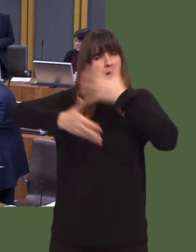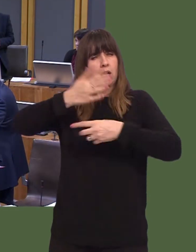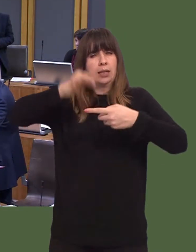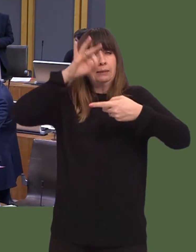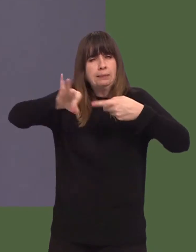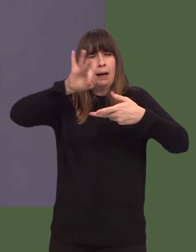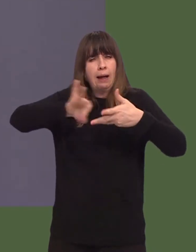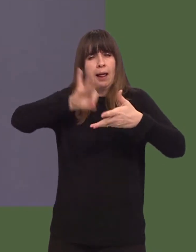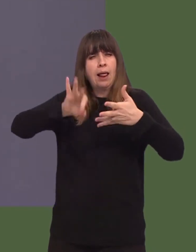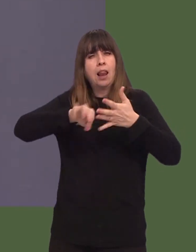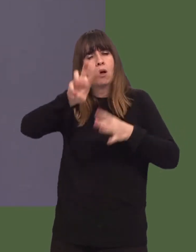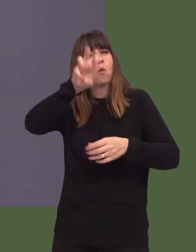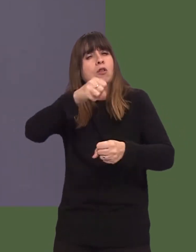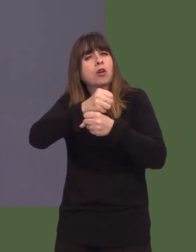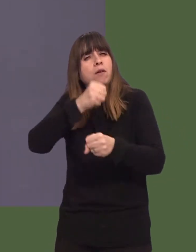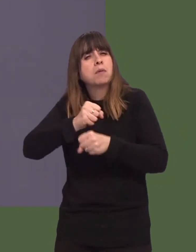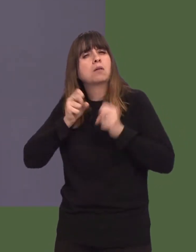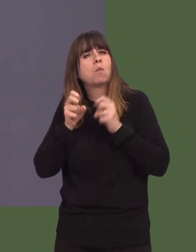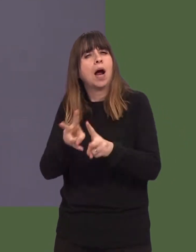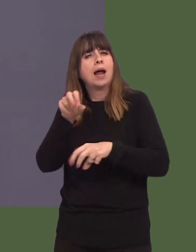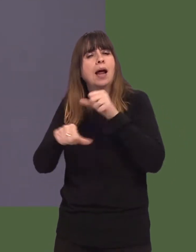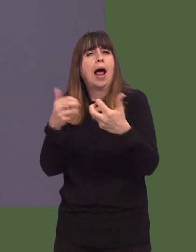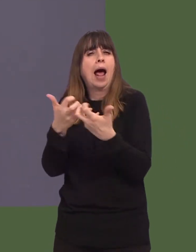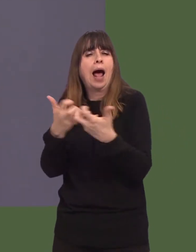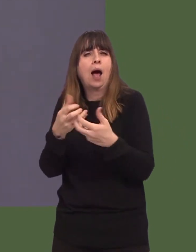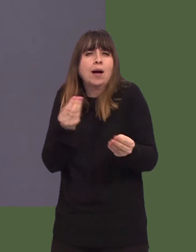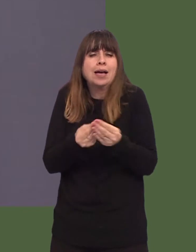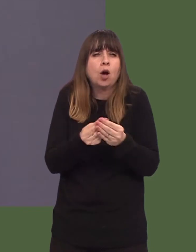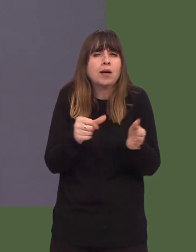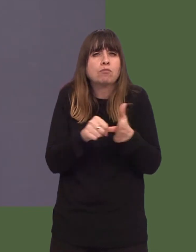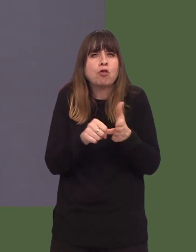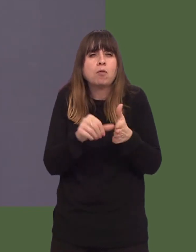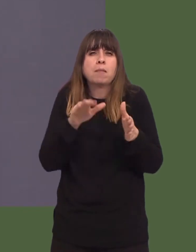approach that will tackle those economic challenges faced by the northern Valleys of south Wales,